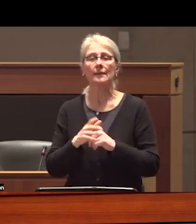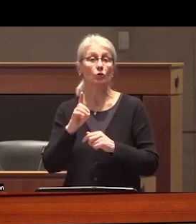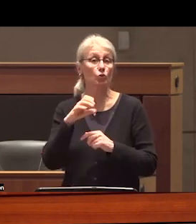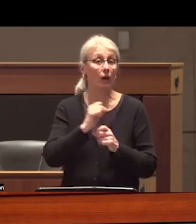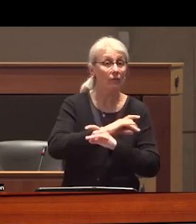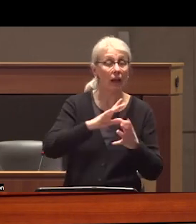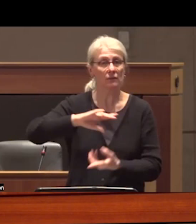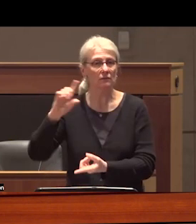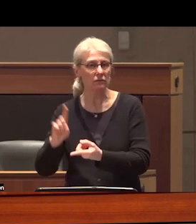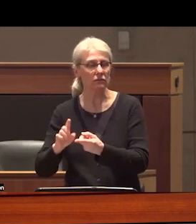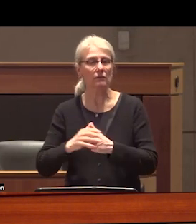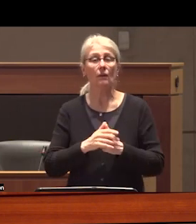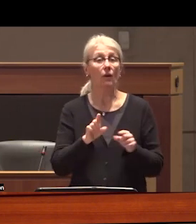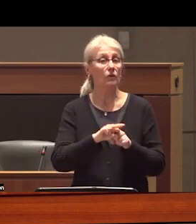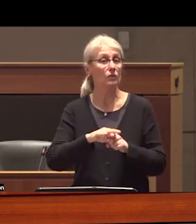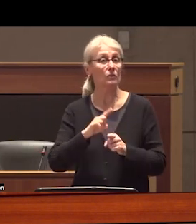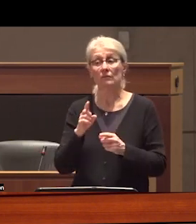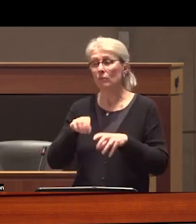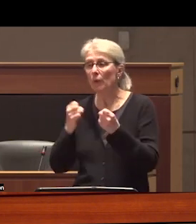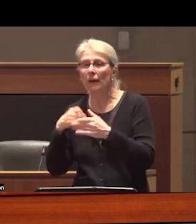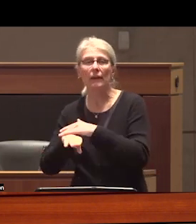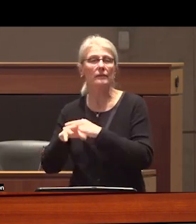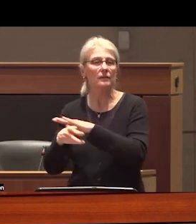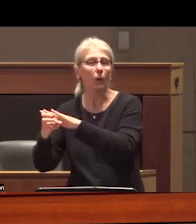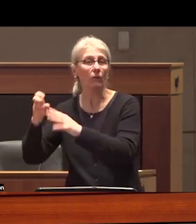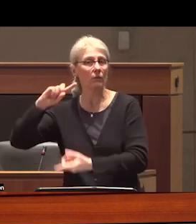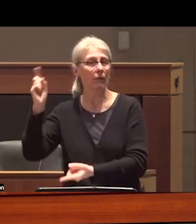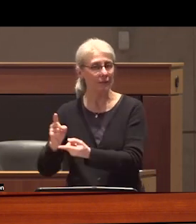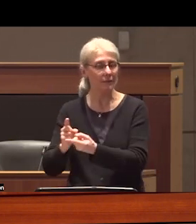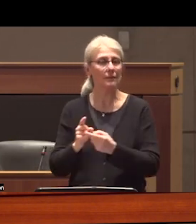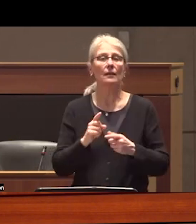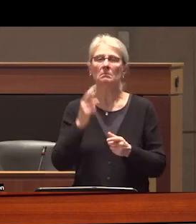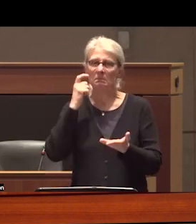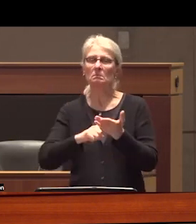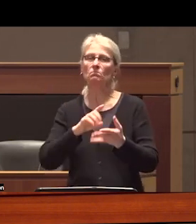reduce Reliance on illegal activities improve connections with family and friends increase use